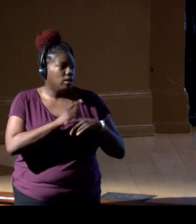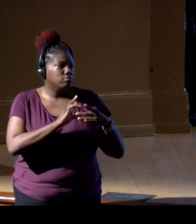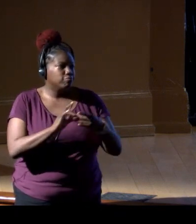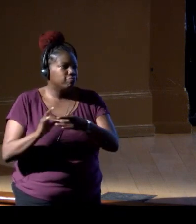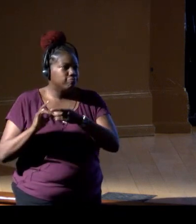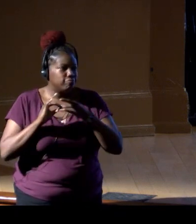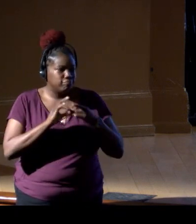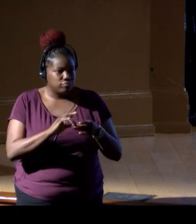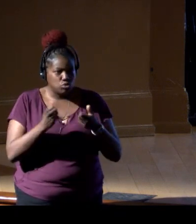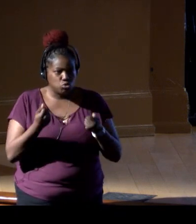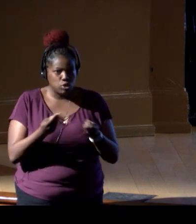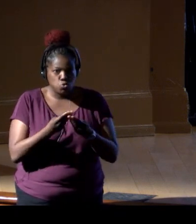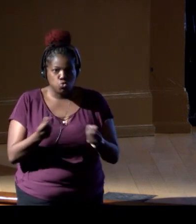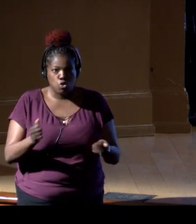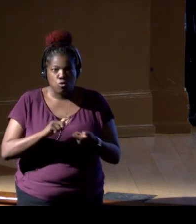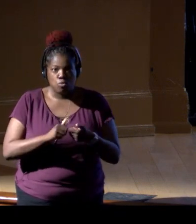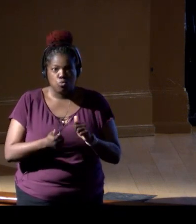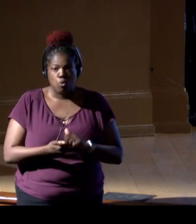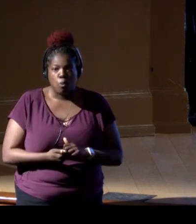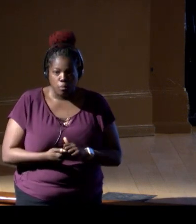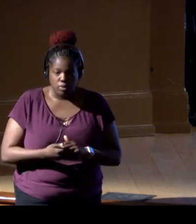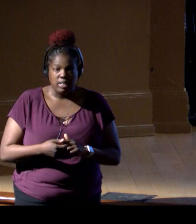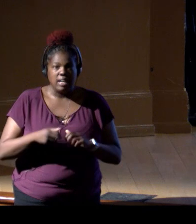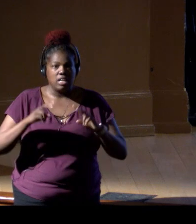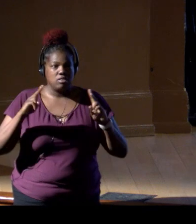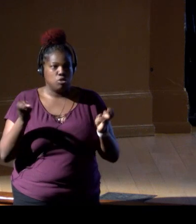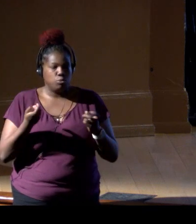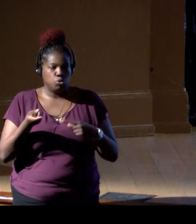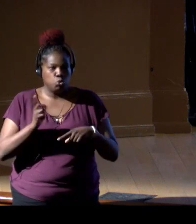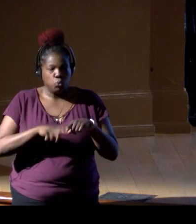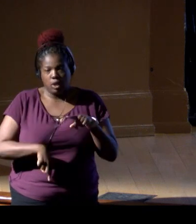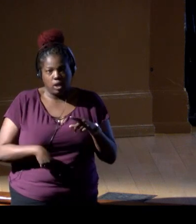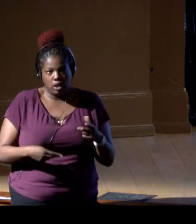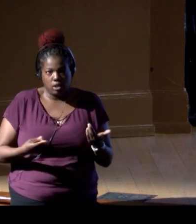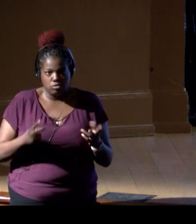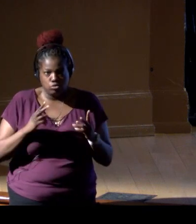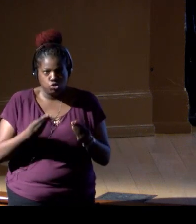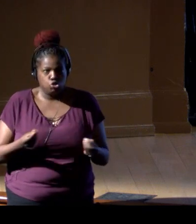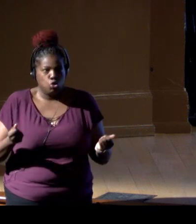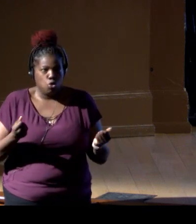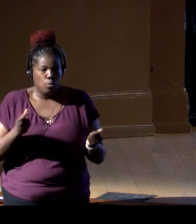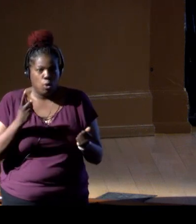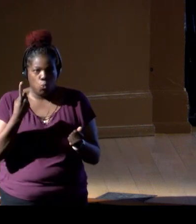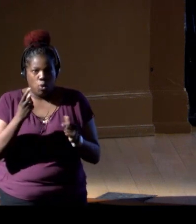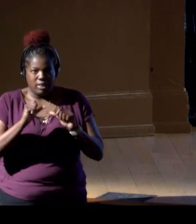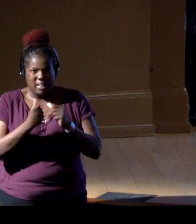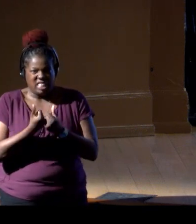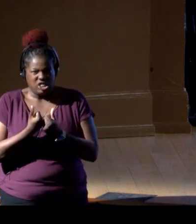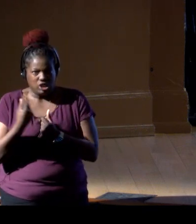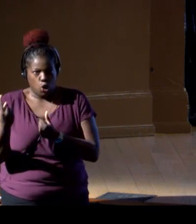to tackle problems and topics that can't be solved by a single agency alone.